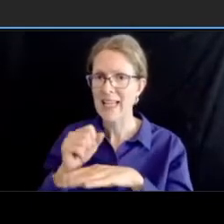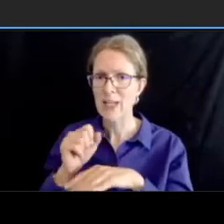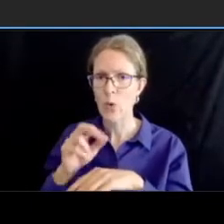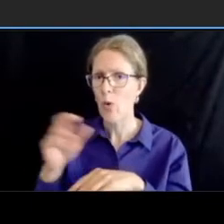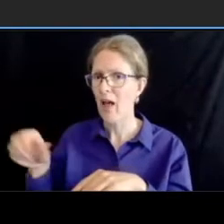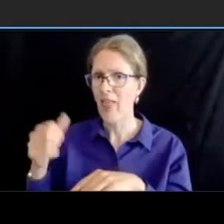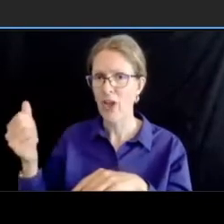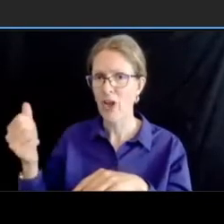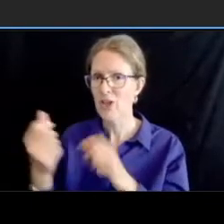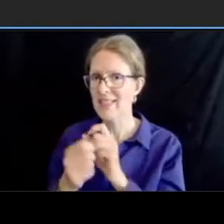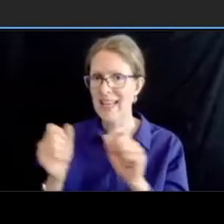okay so